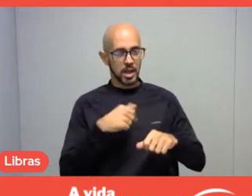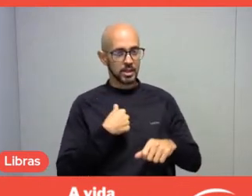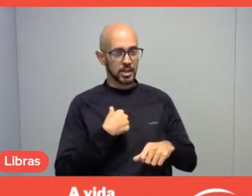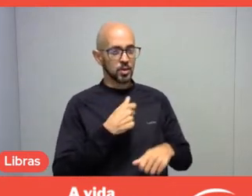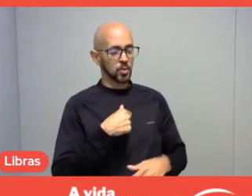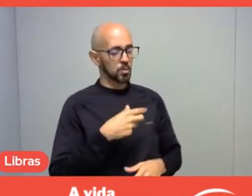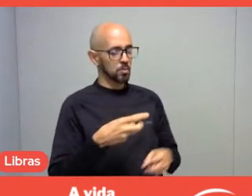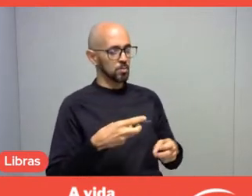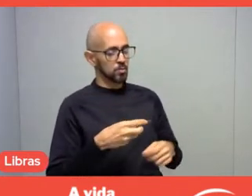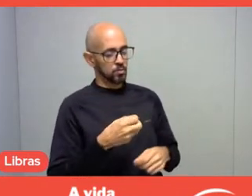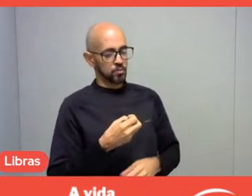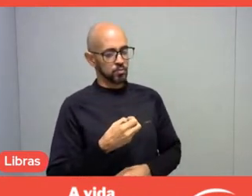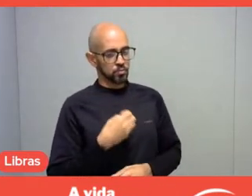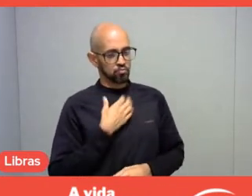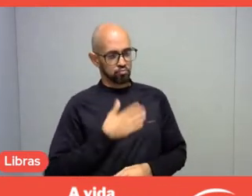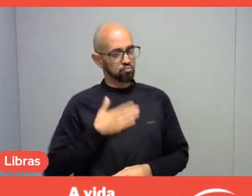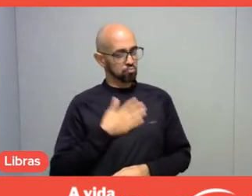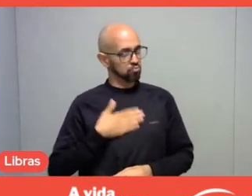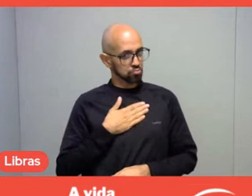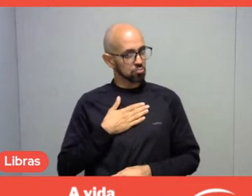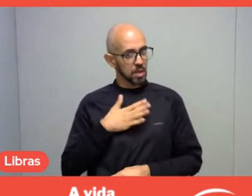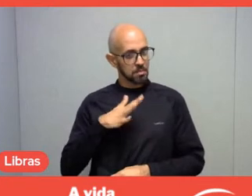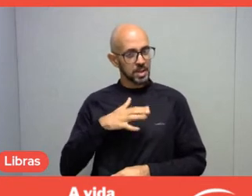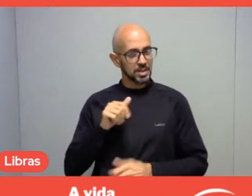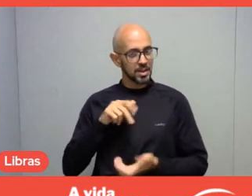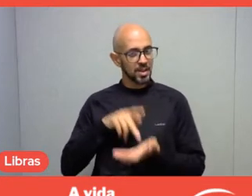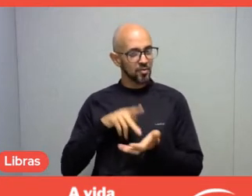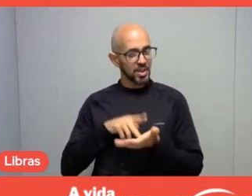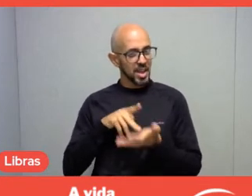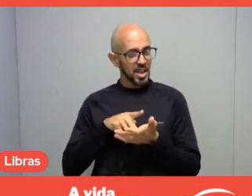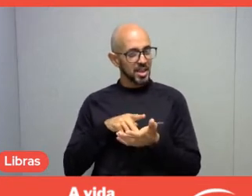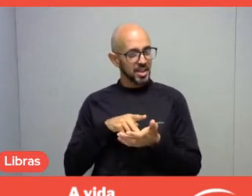in fact, I was delighted with the course I took there,